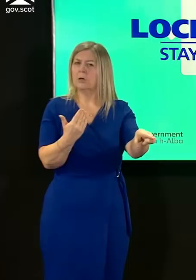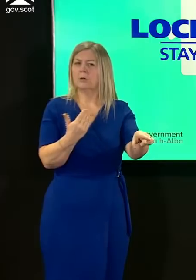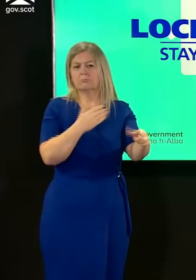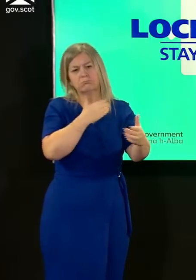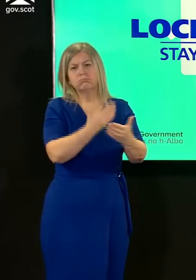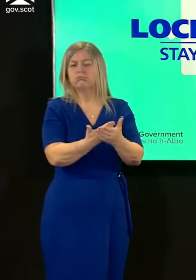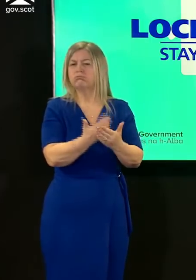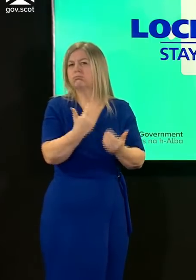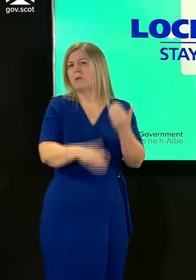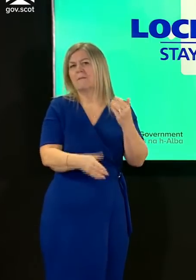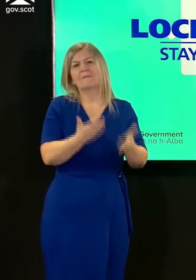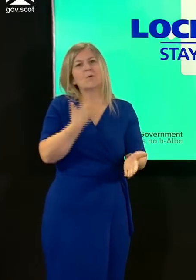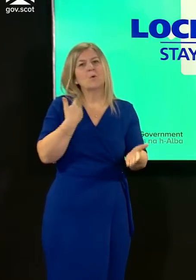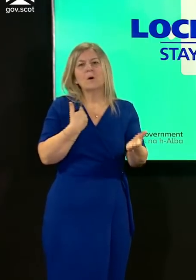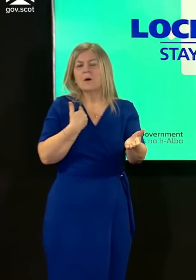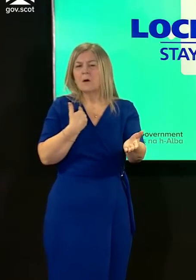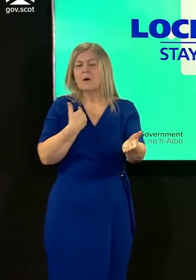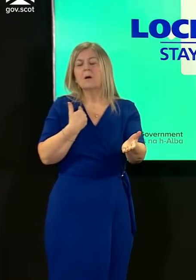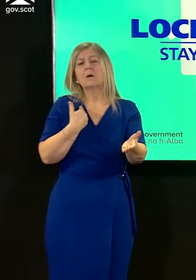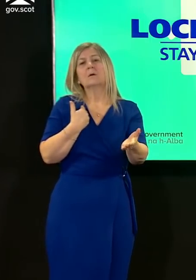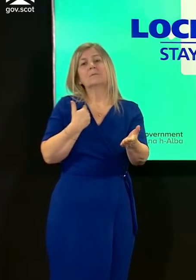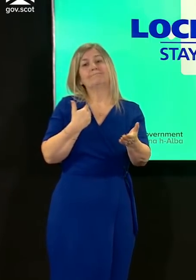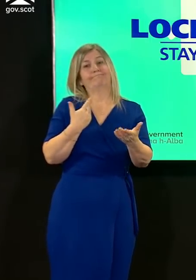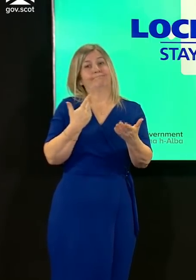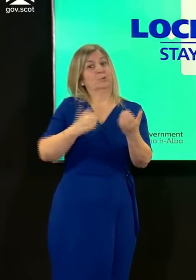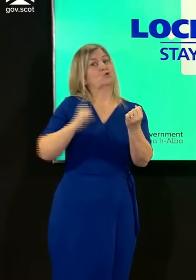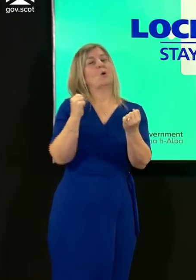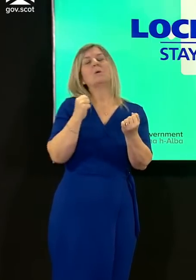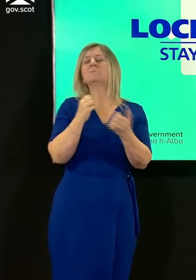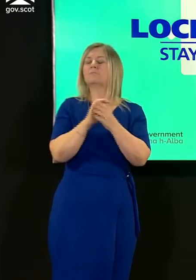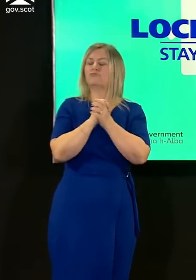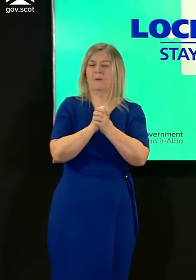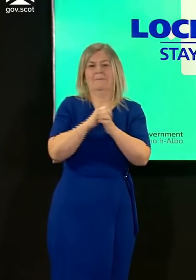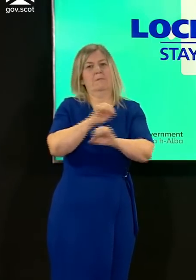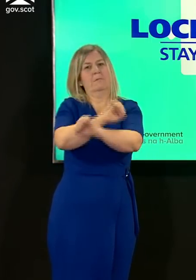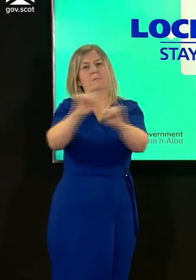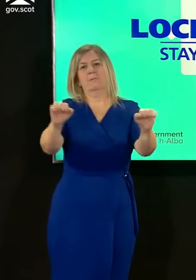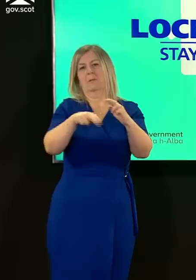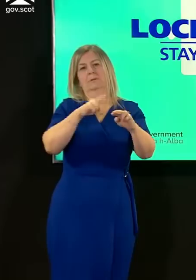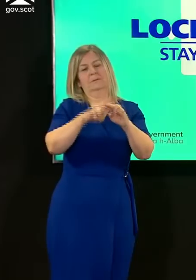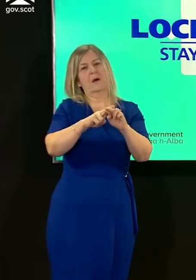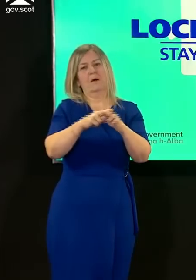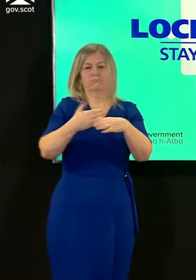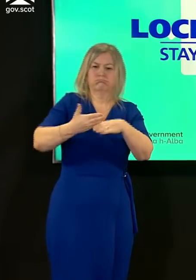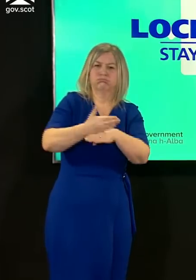country is grateful for everything that you have done the scottish government is currently talking